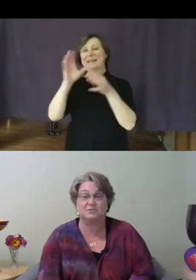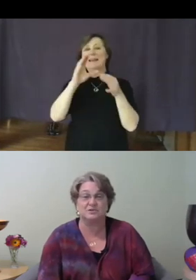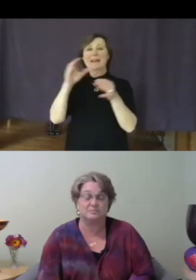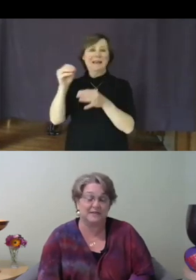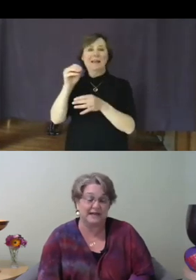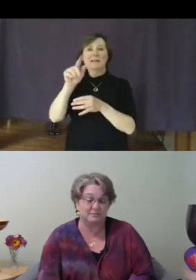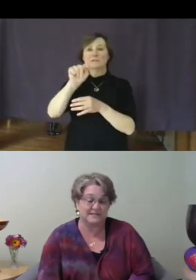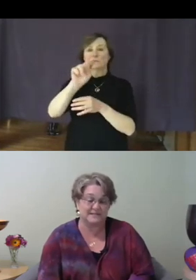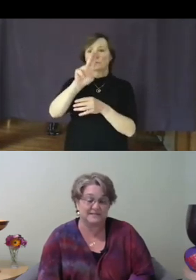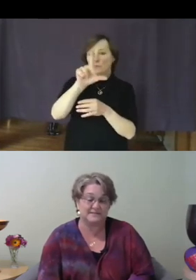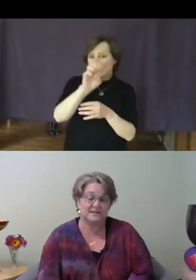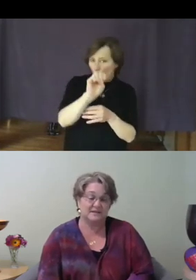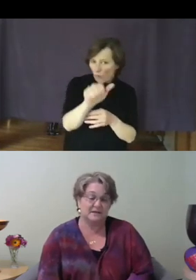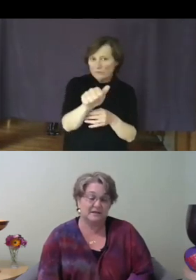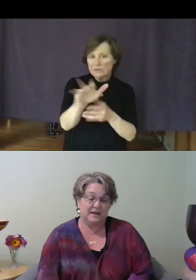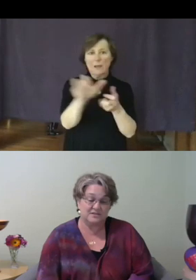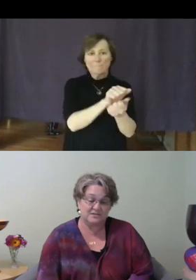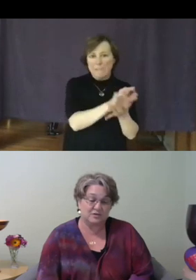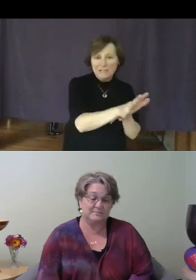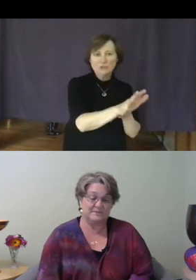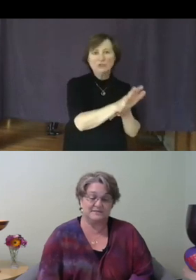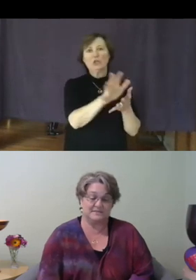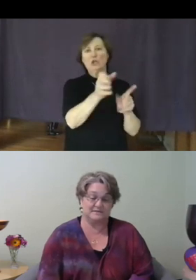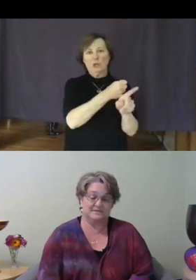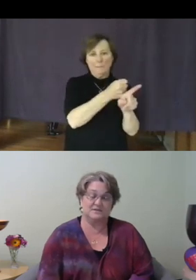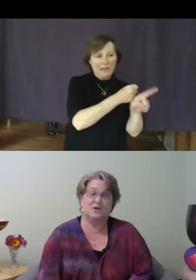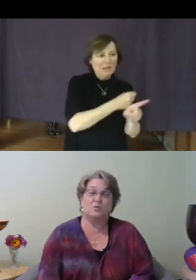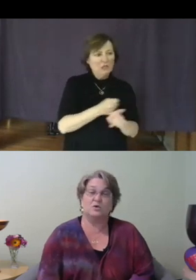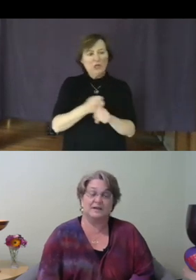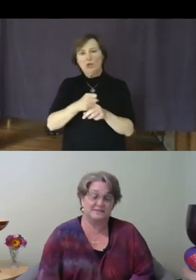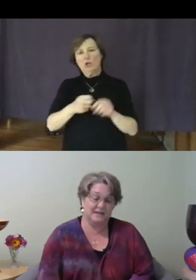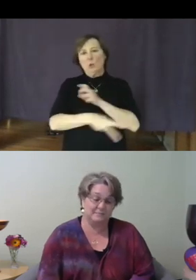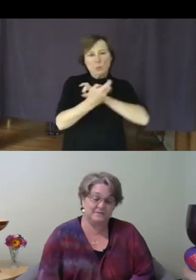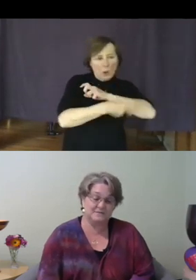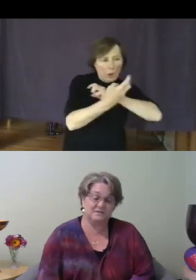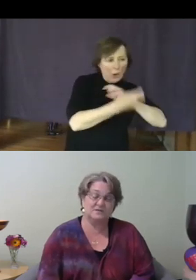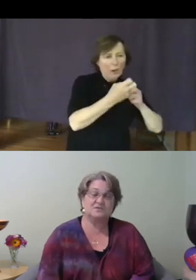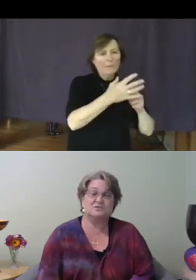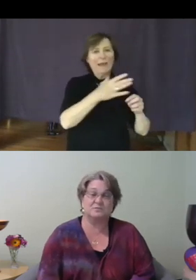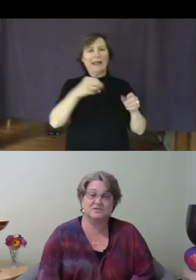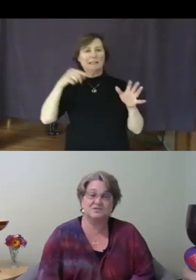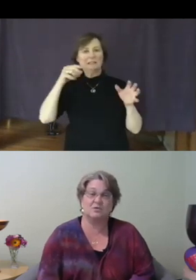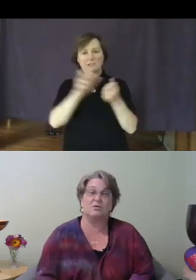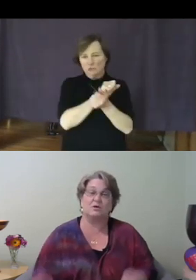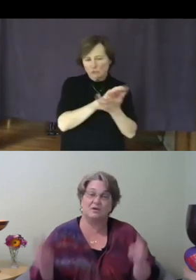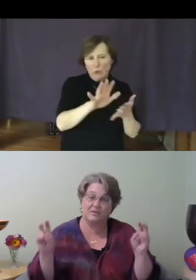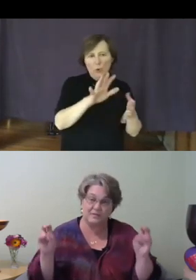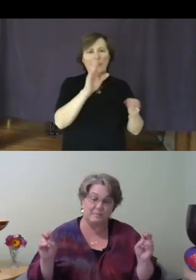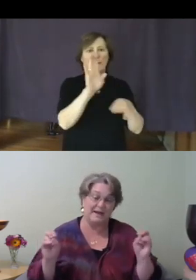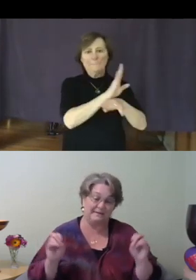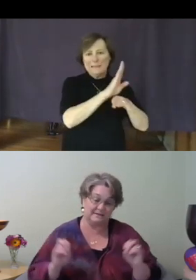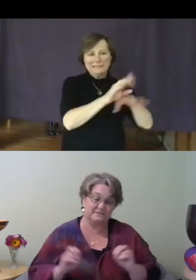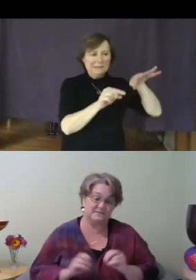black residents, and destroyed businesses, were attempts to restore the balance,